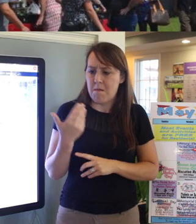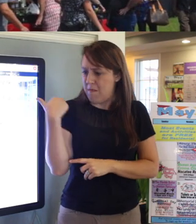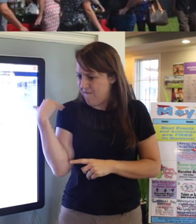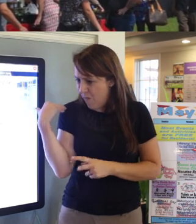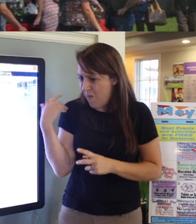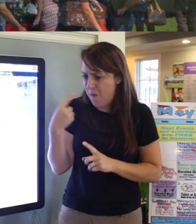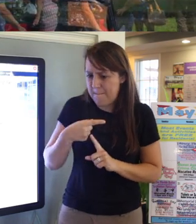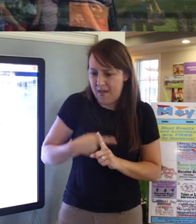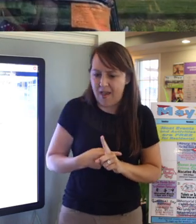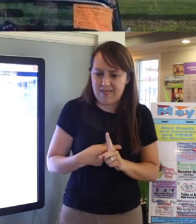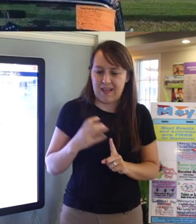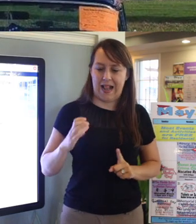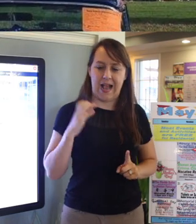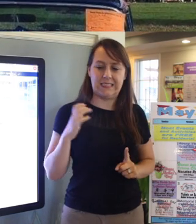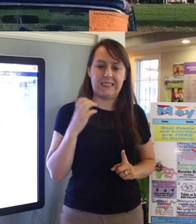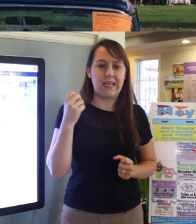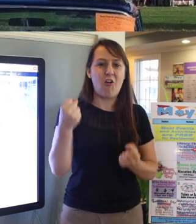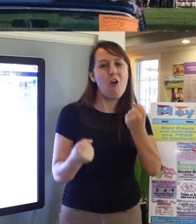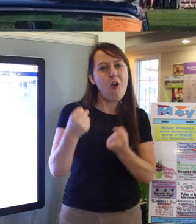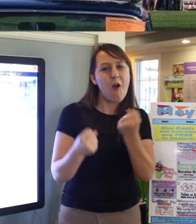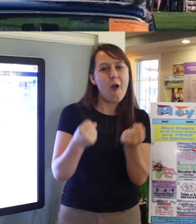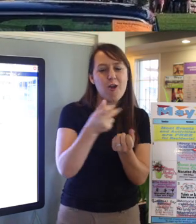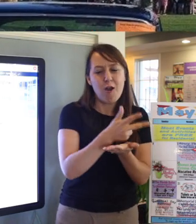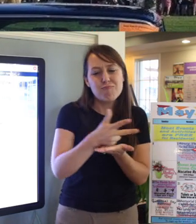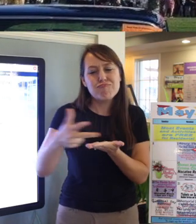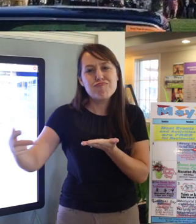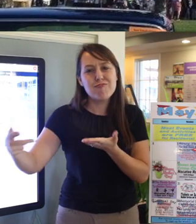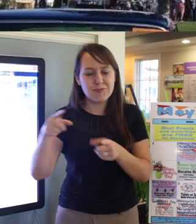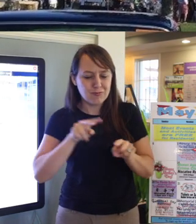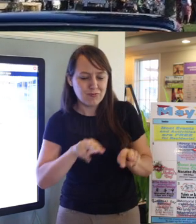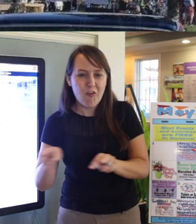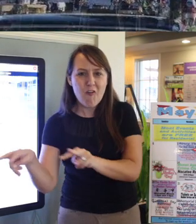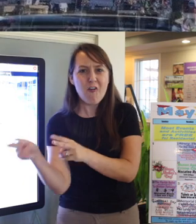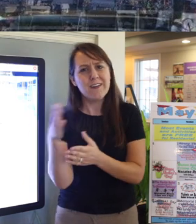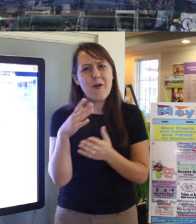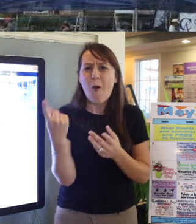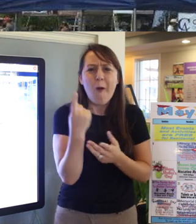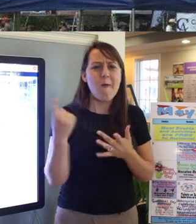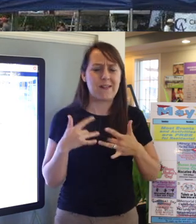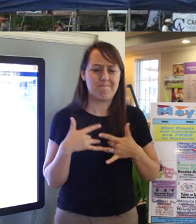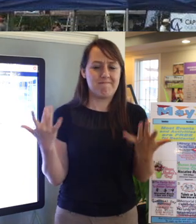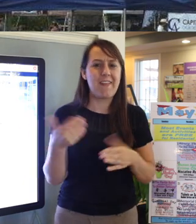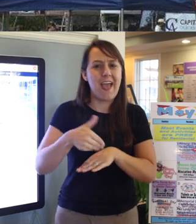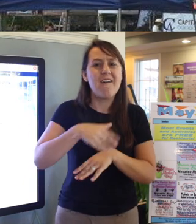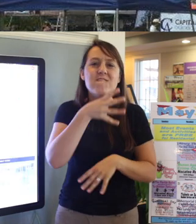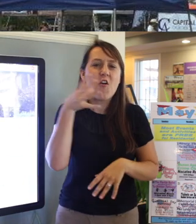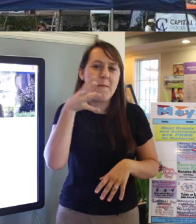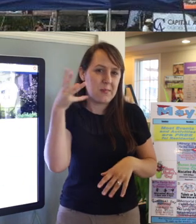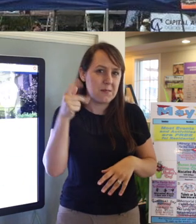So there's something for everybody at the farmers market